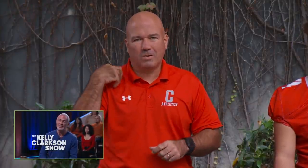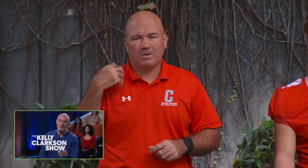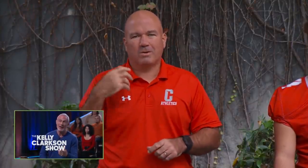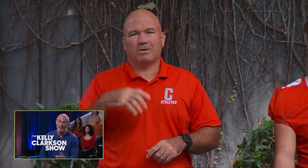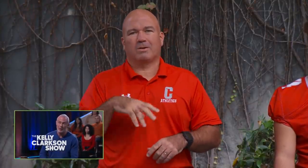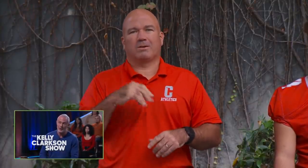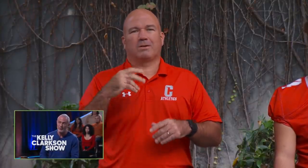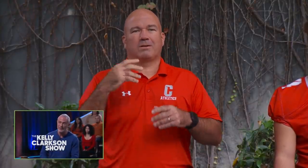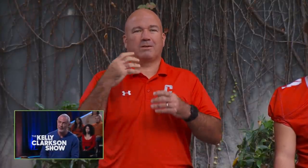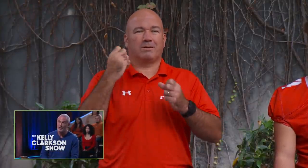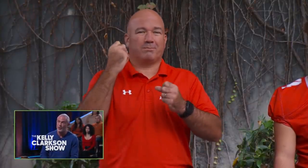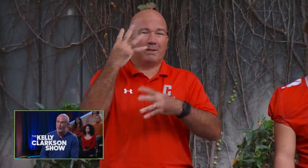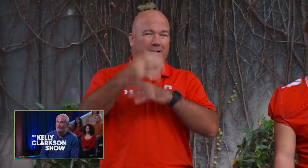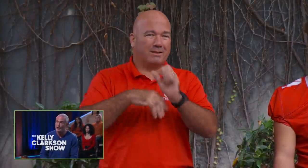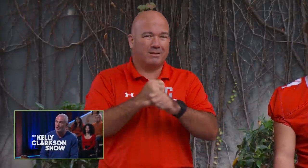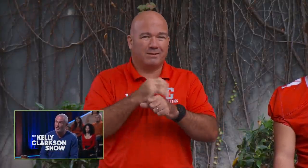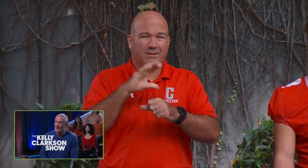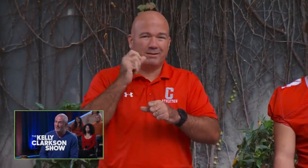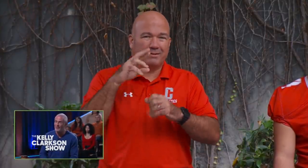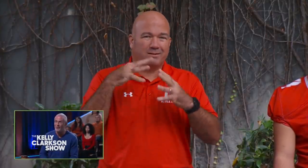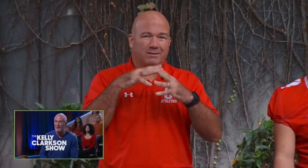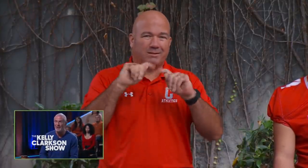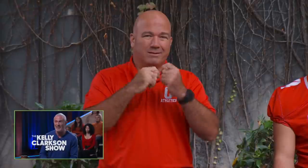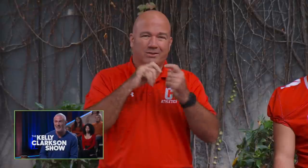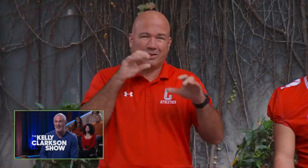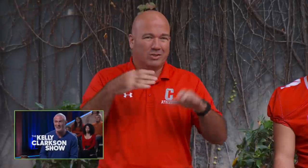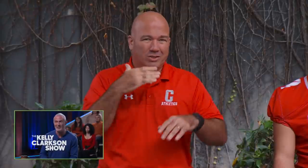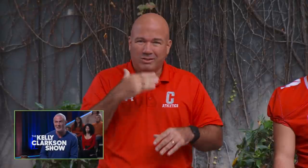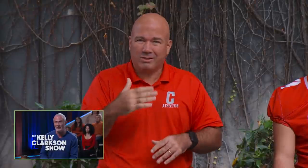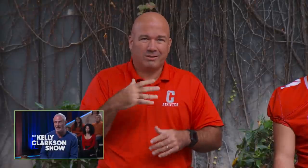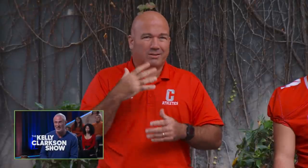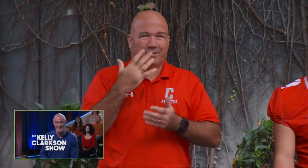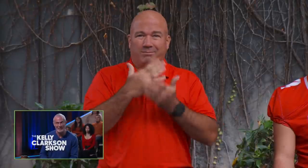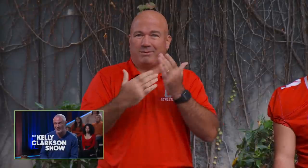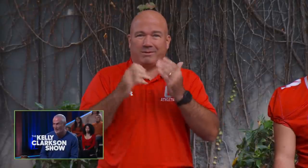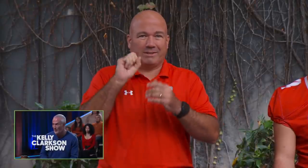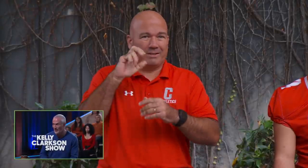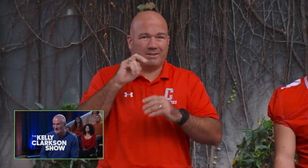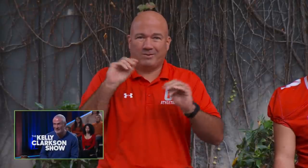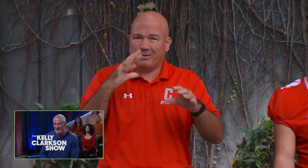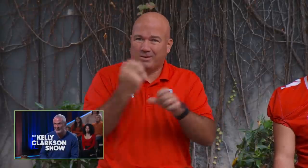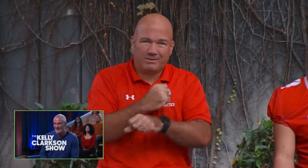This is my fourth year being their coach. For many years, the football team has not done well.